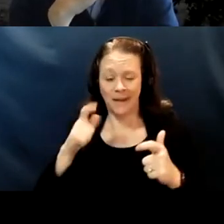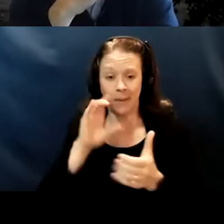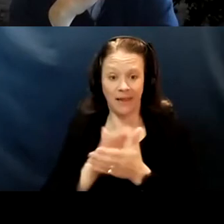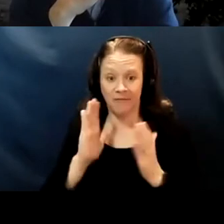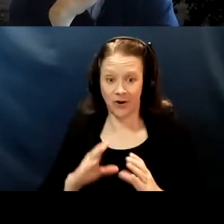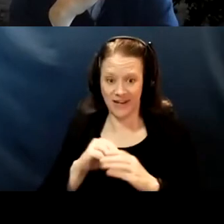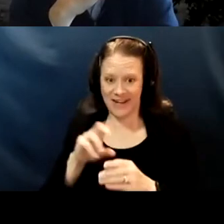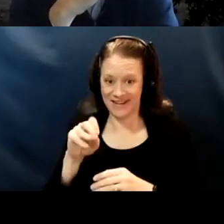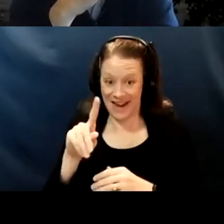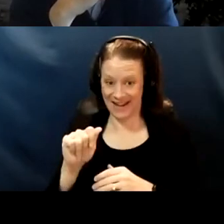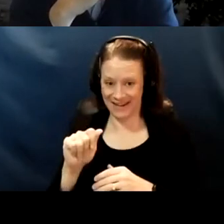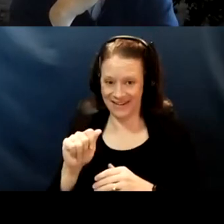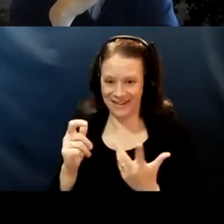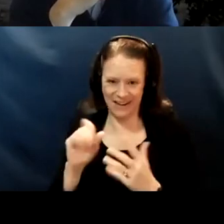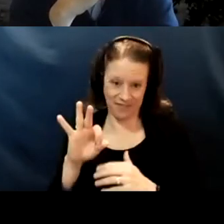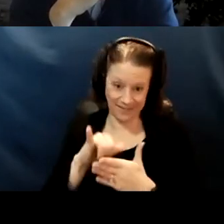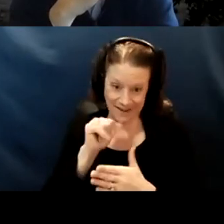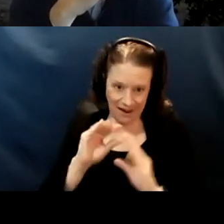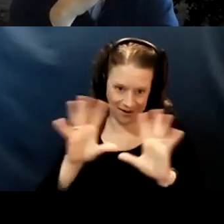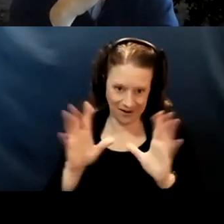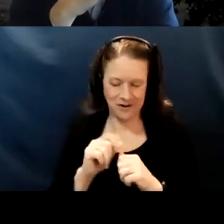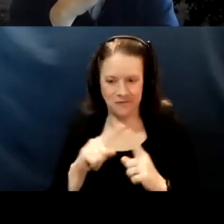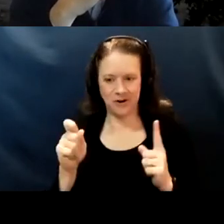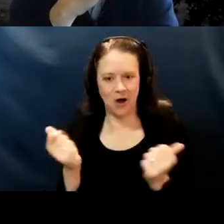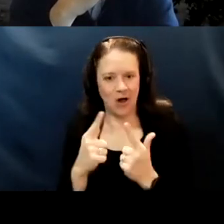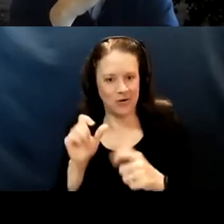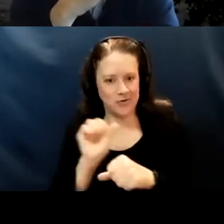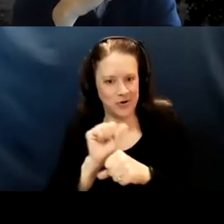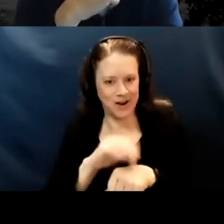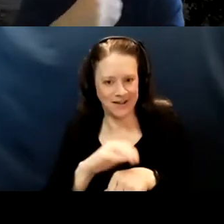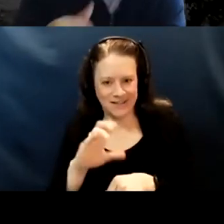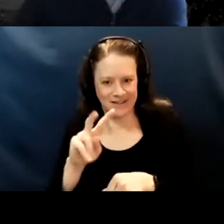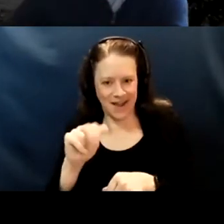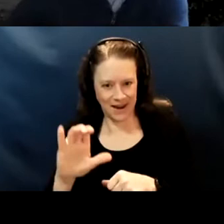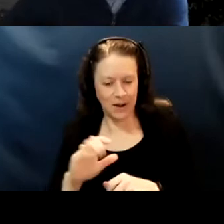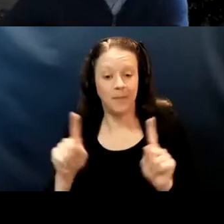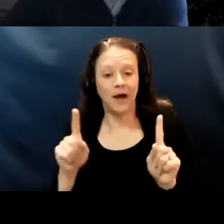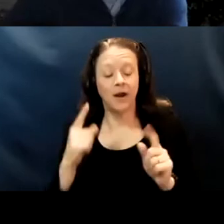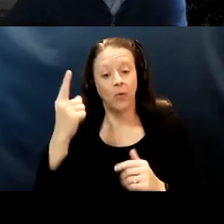That's not clear from all the work on the CVAC. I think one of the things that I'd like to